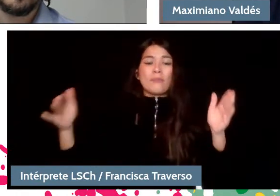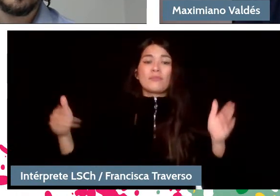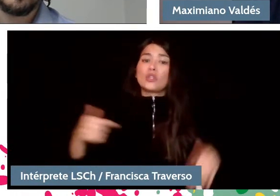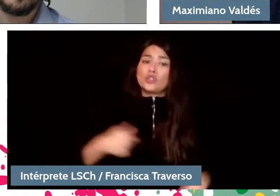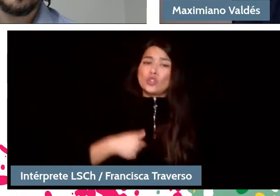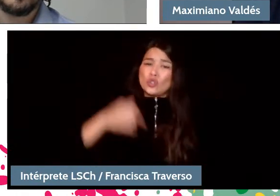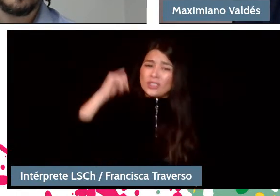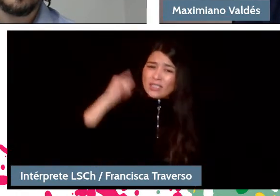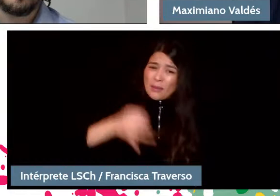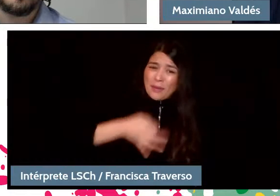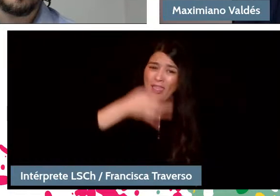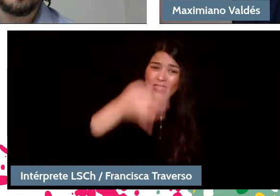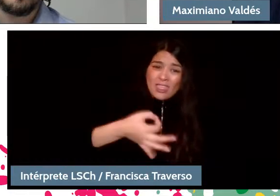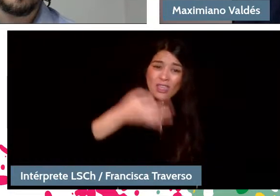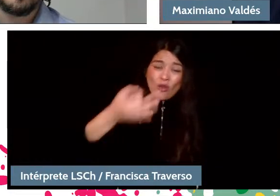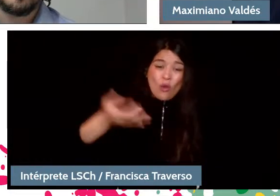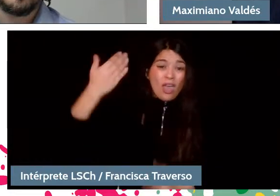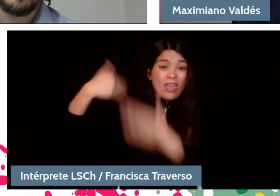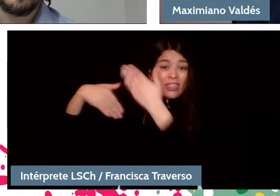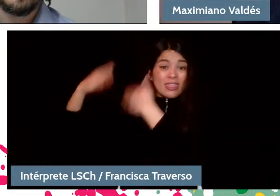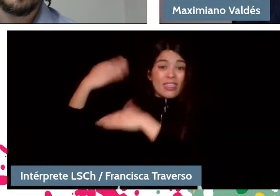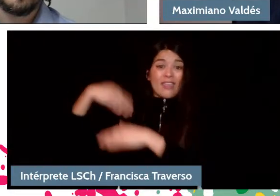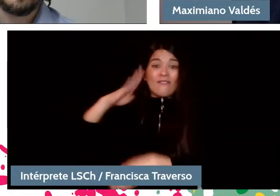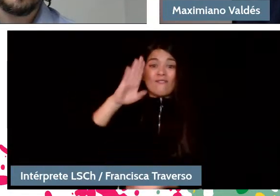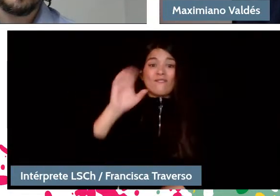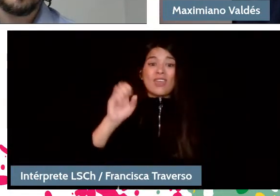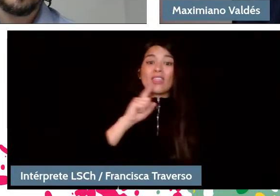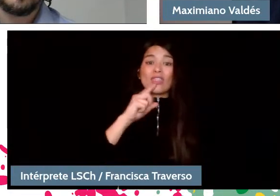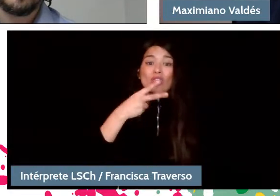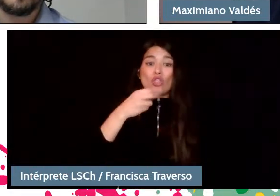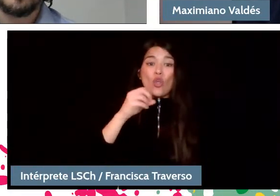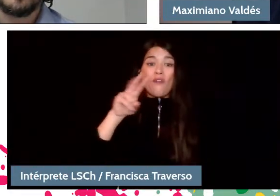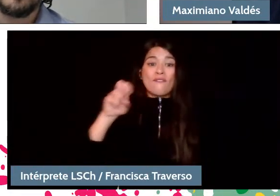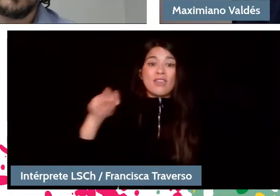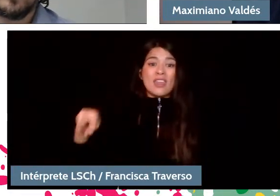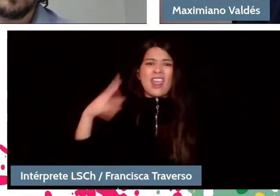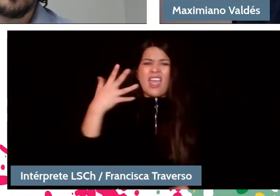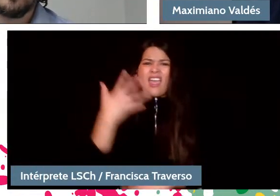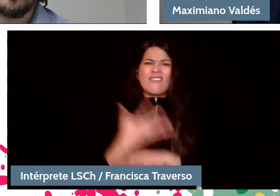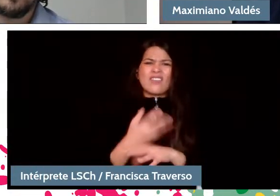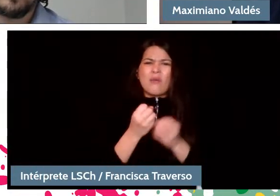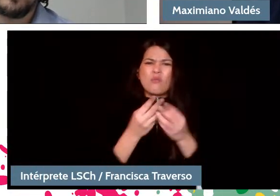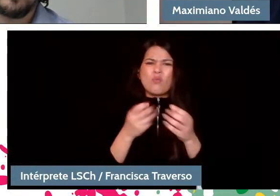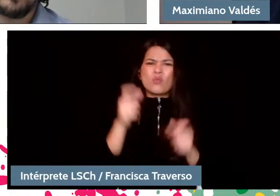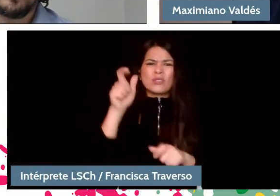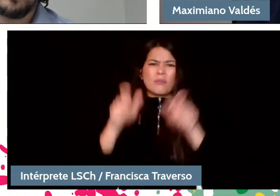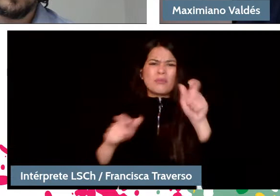"In Beethoven's time there were dozens of composers that we have no idea about, who wrote works that were lost.